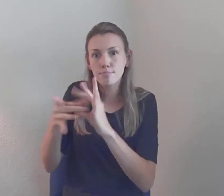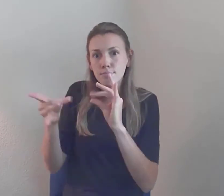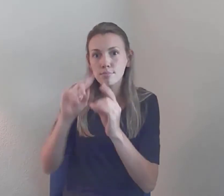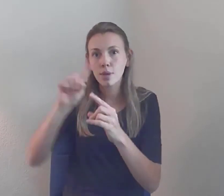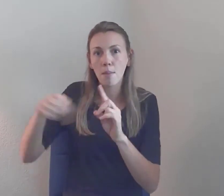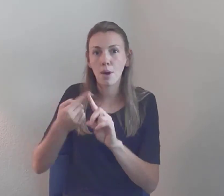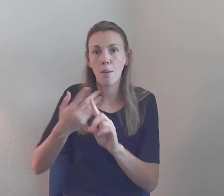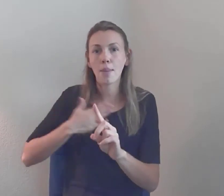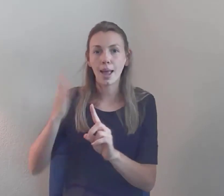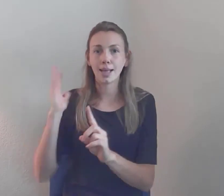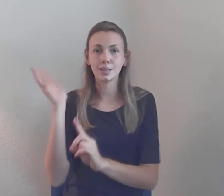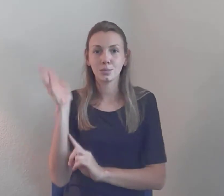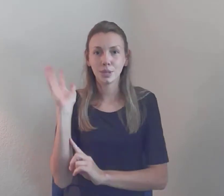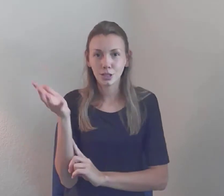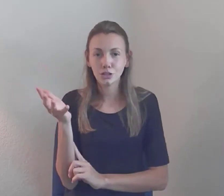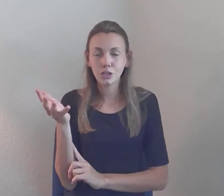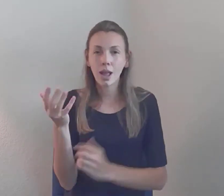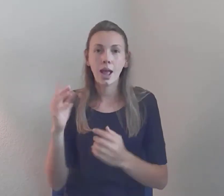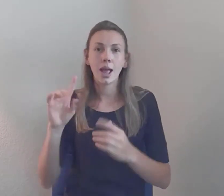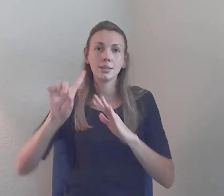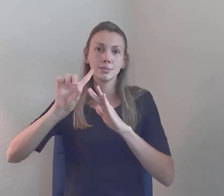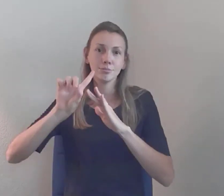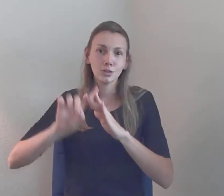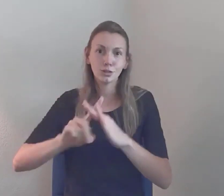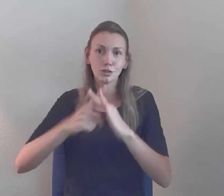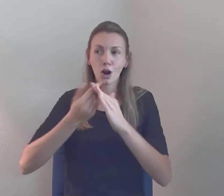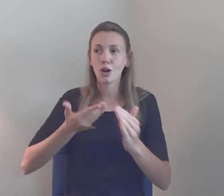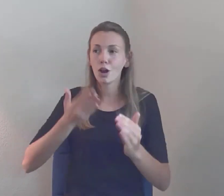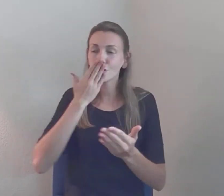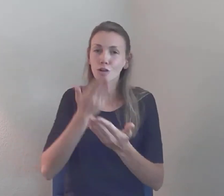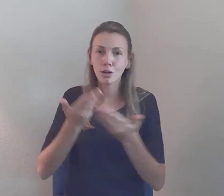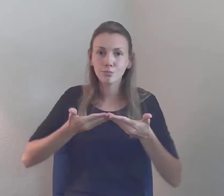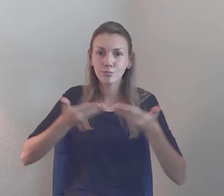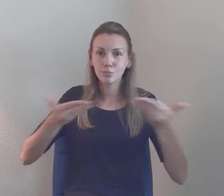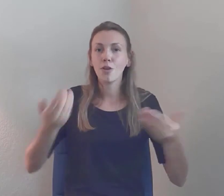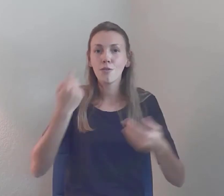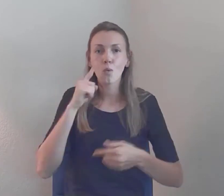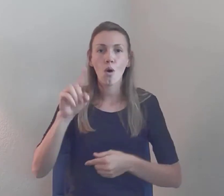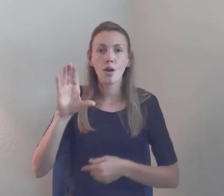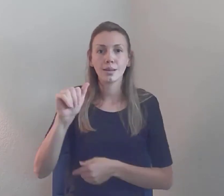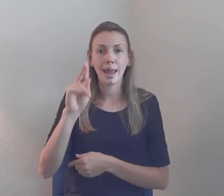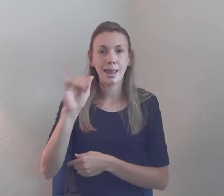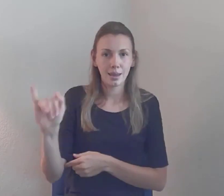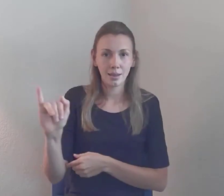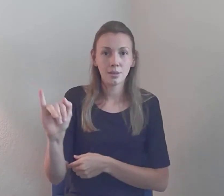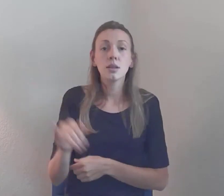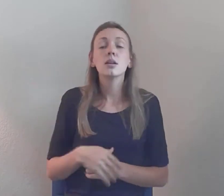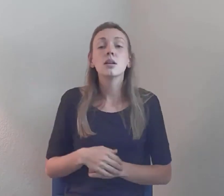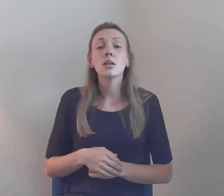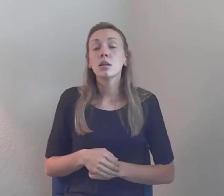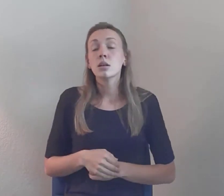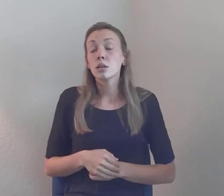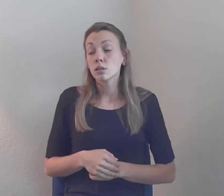So, I understand you guys had a great training with important topics and just wonderful speakers, and now I have to